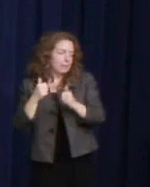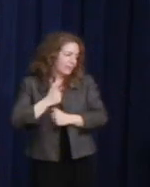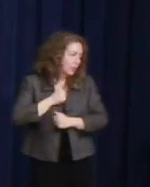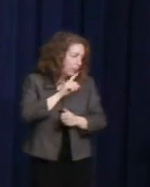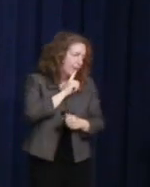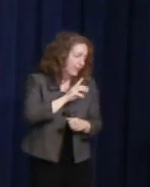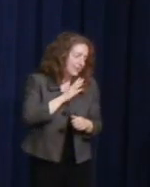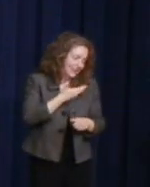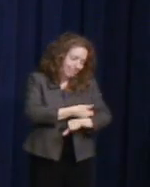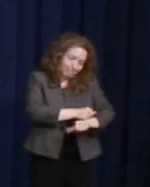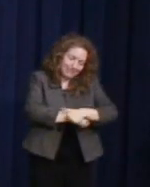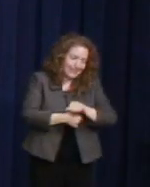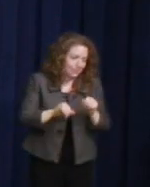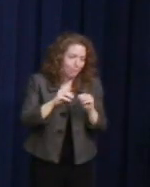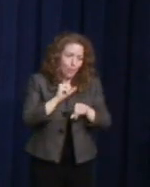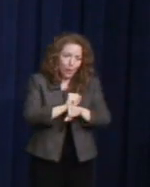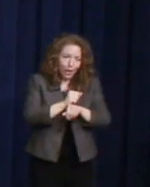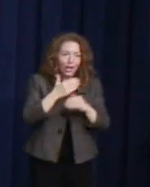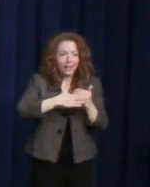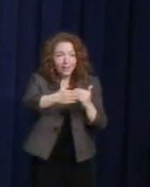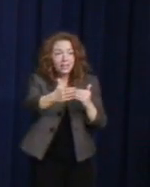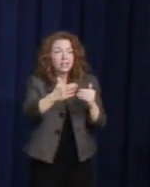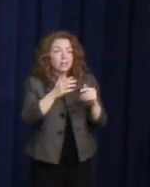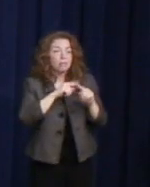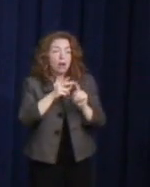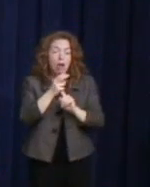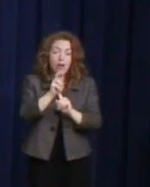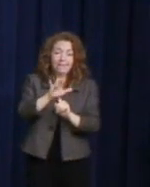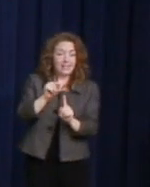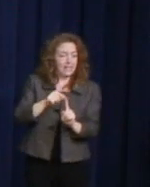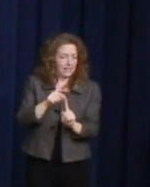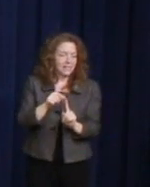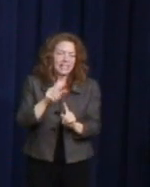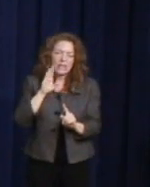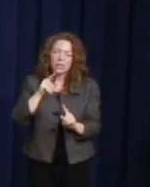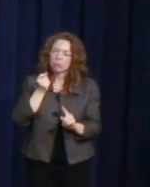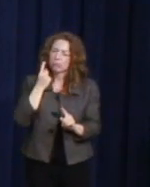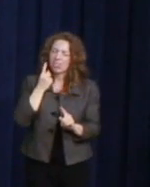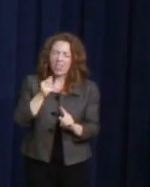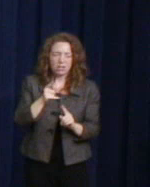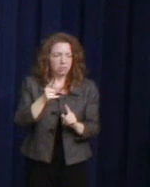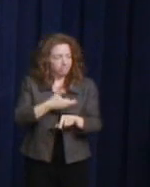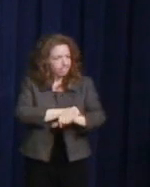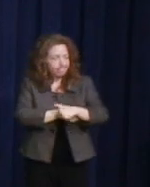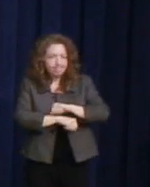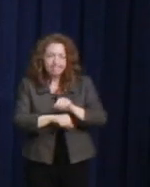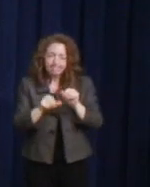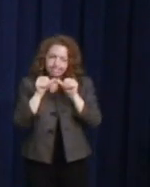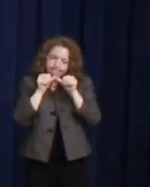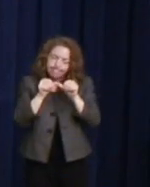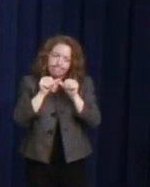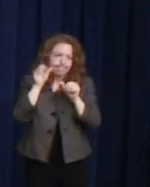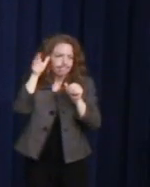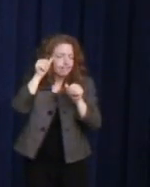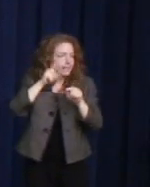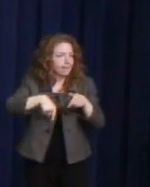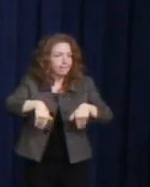But Harvey's leadership was relentless as well. And we too must be relentless in those efforts to ensure the fundamental rights